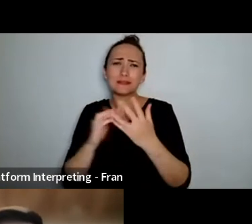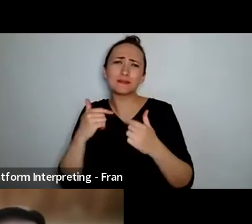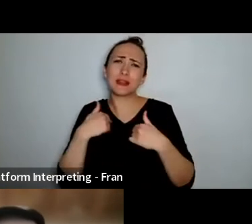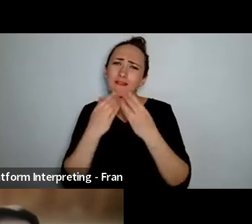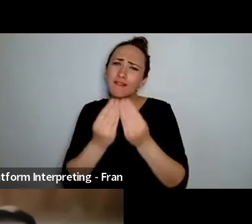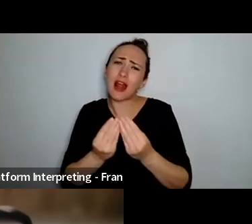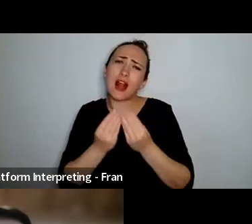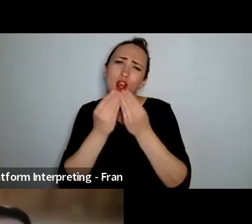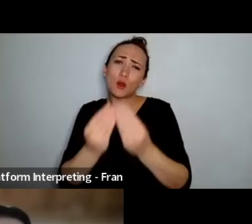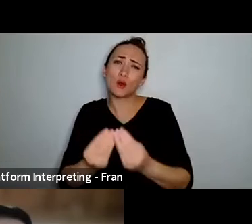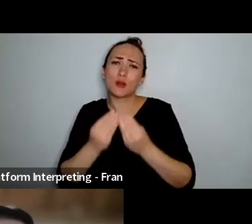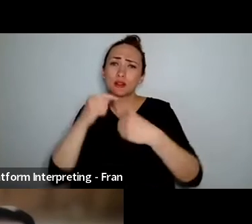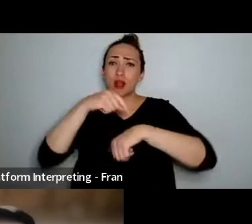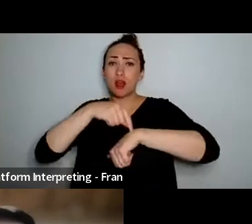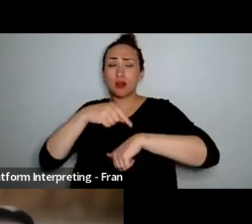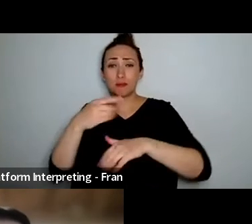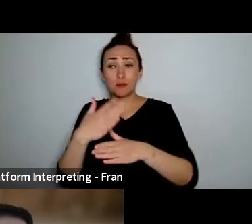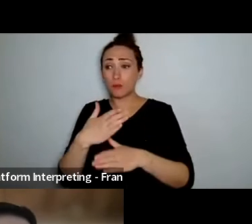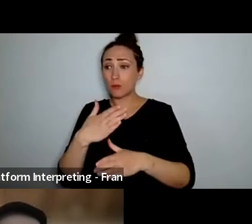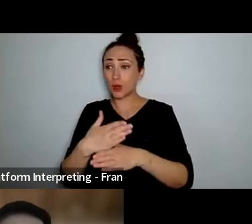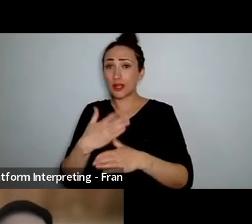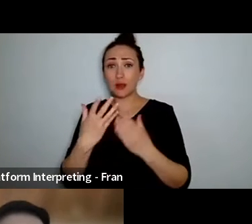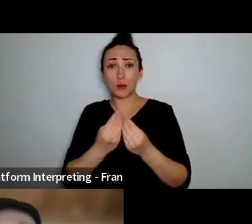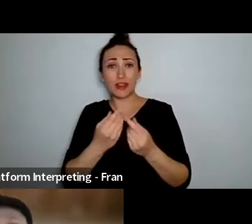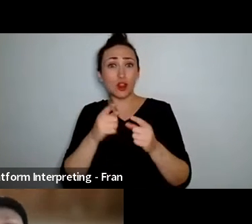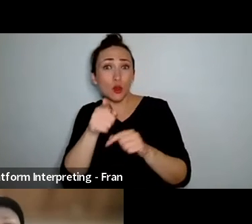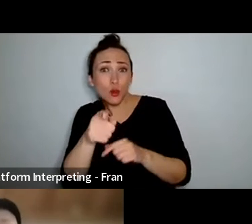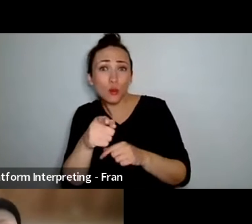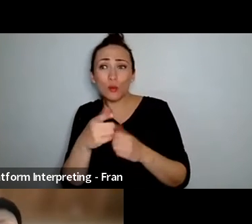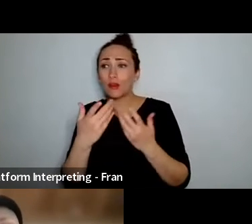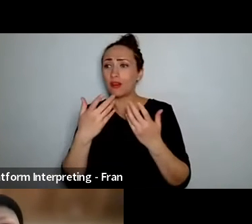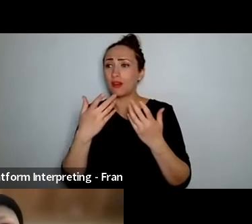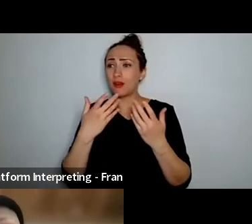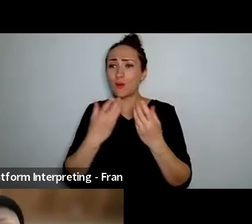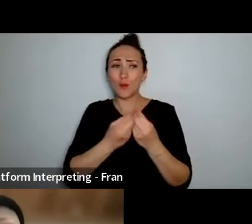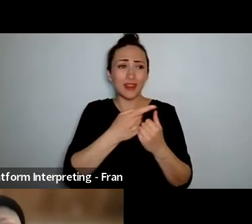yourself like Suzanne um and other people in different companies or Independent Artists